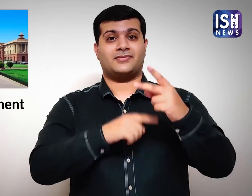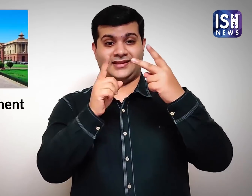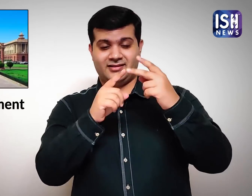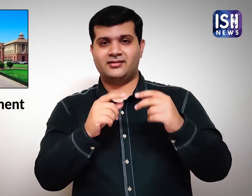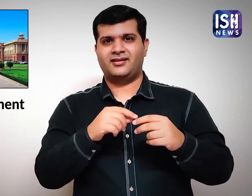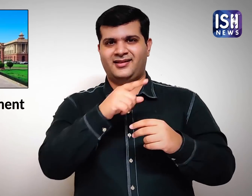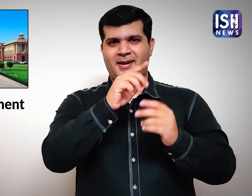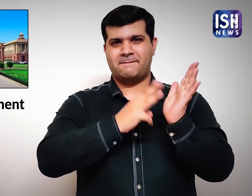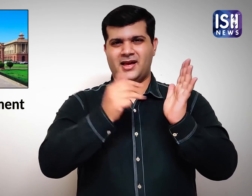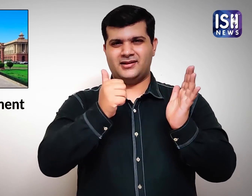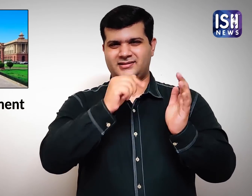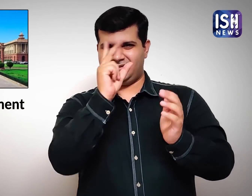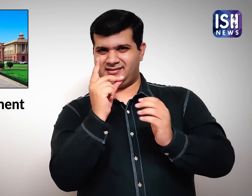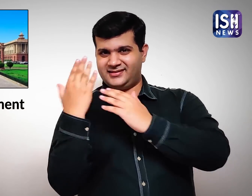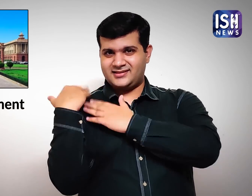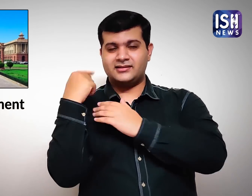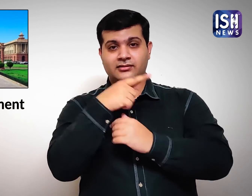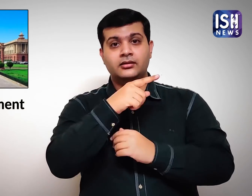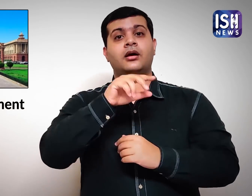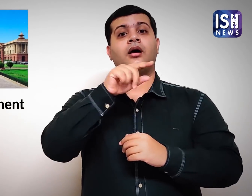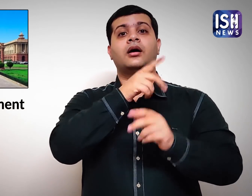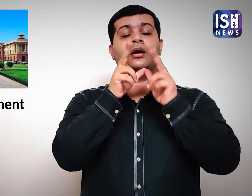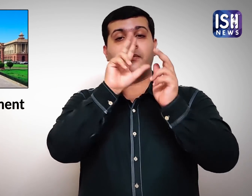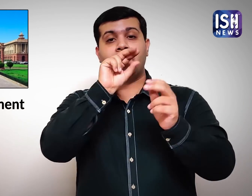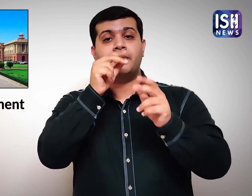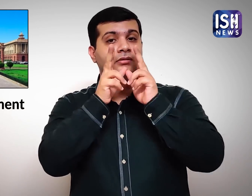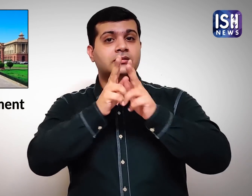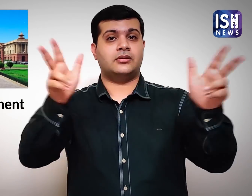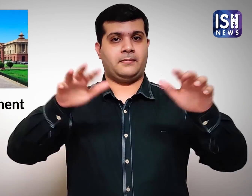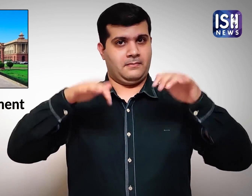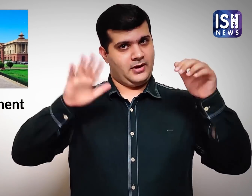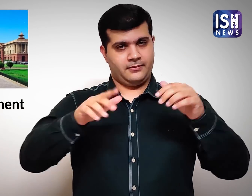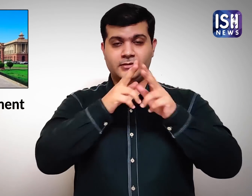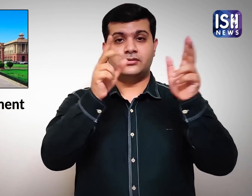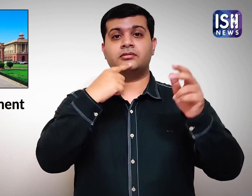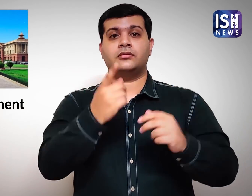Secondly, his junior minister in a statement at the Parliament said that